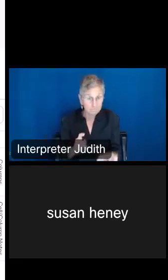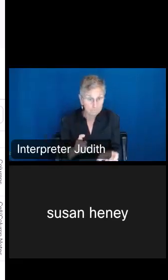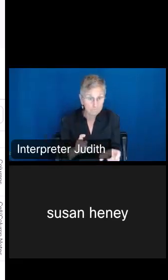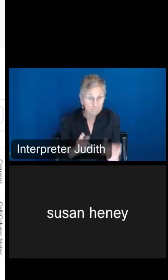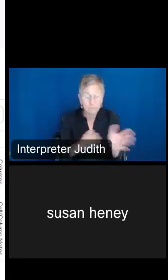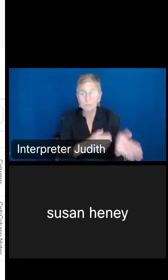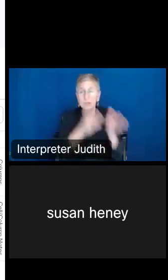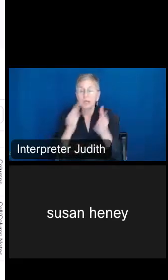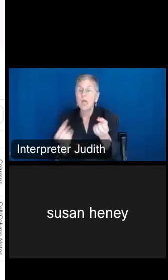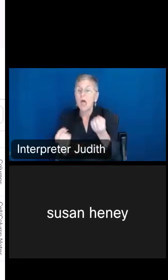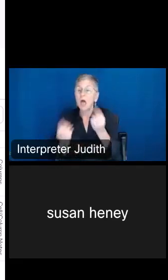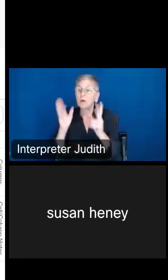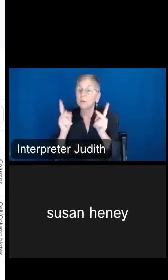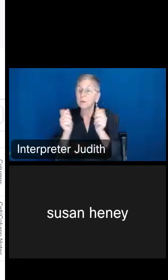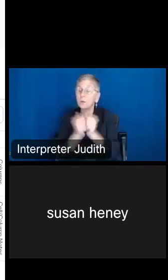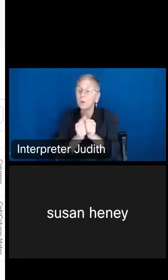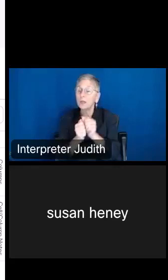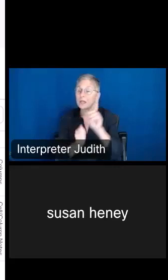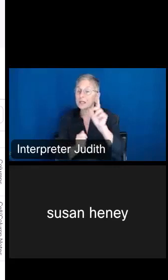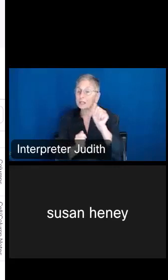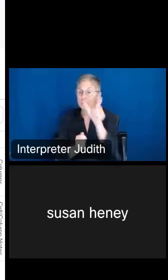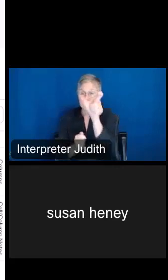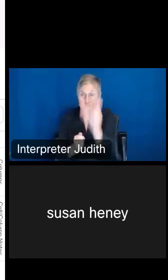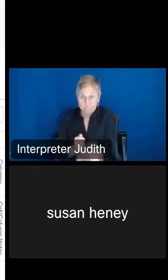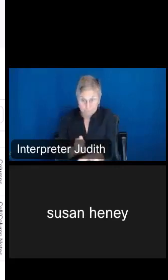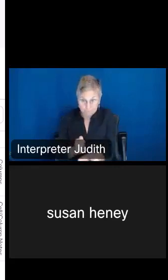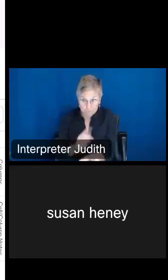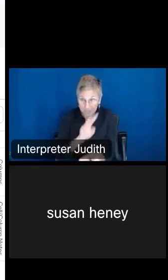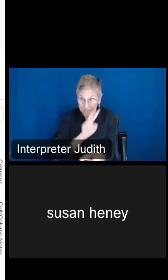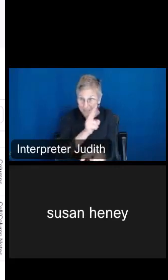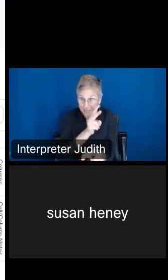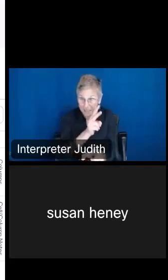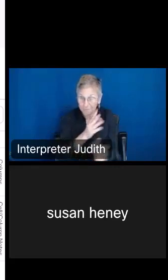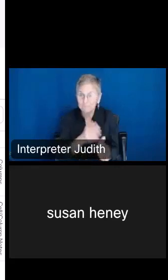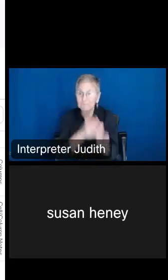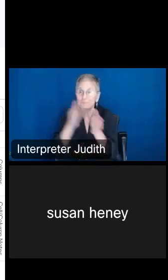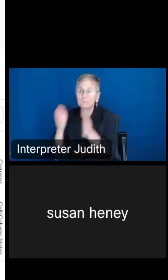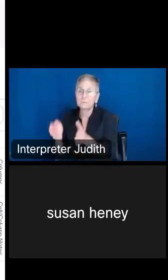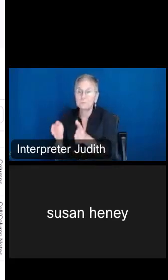with a disability in the second column, and then the percentage of those with a disability